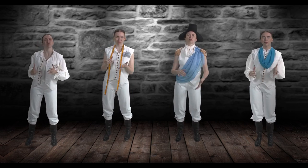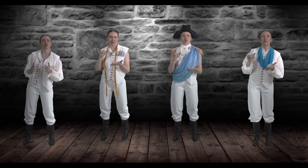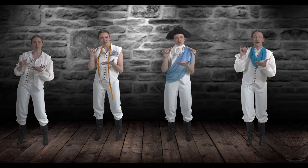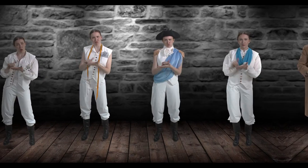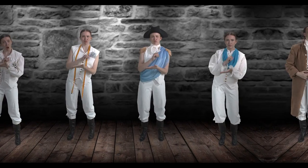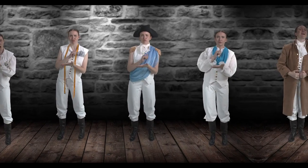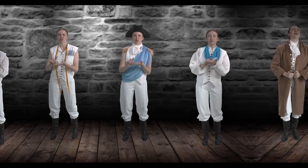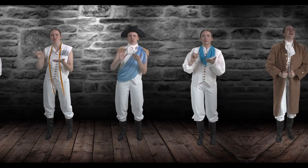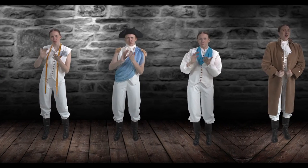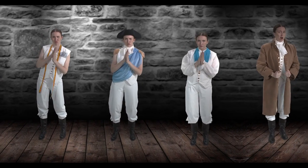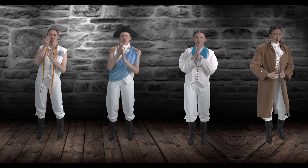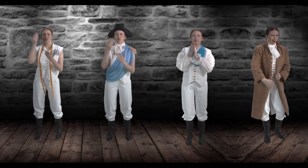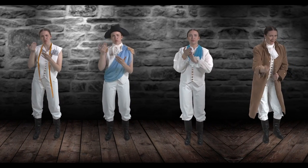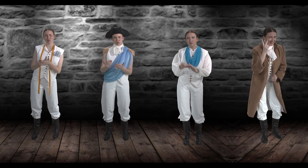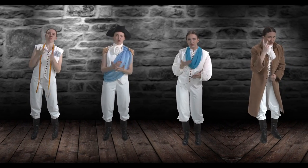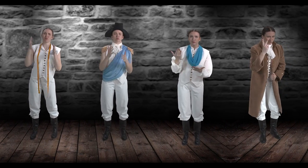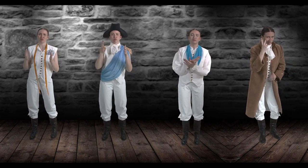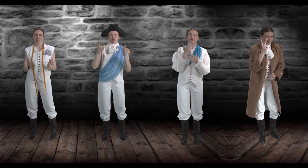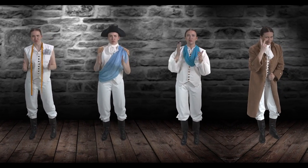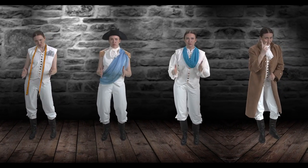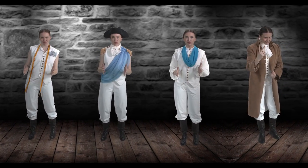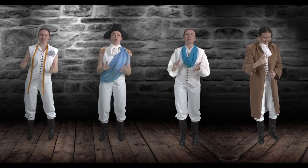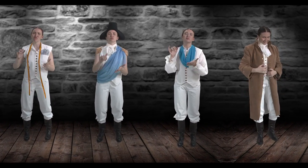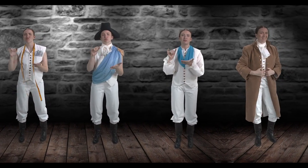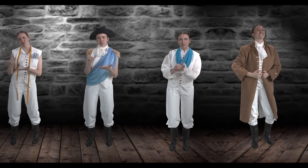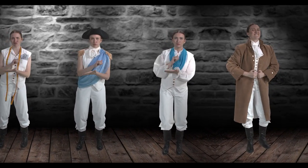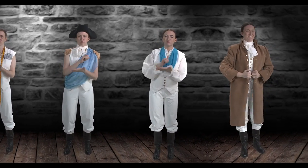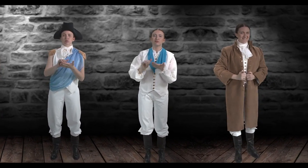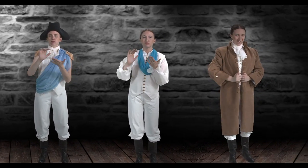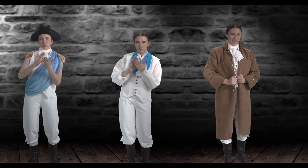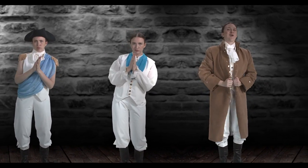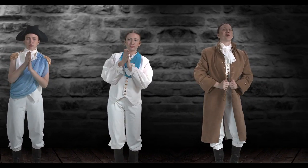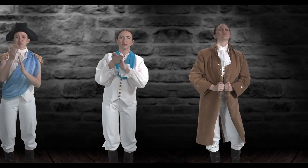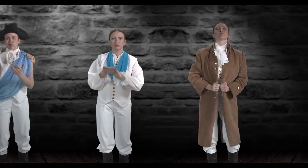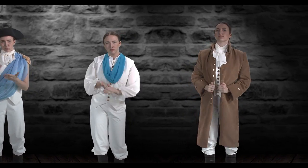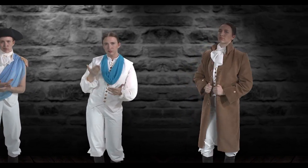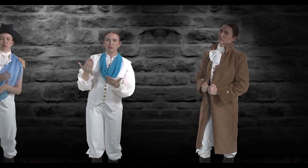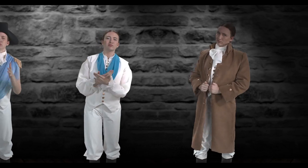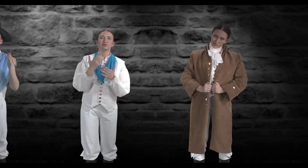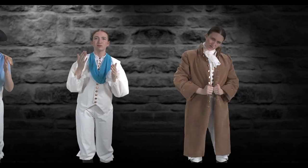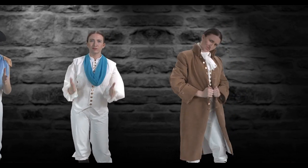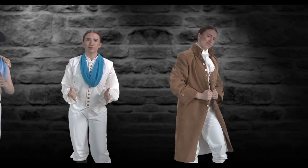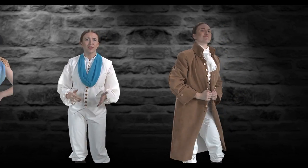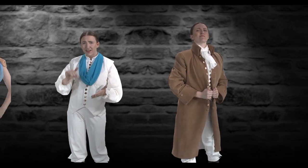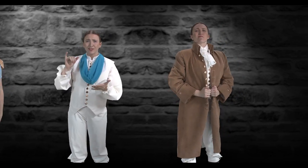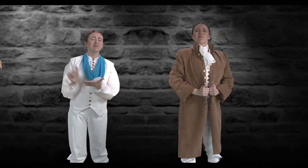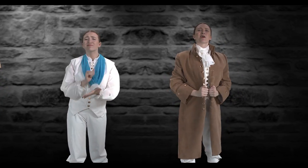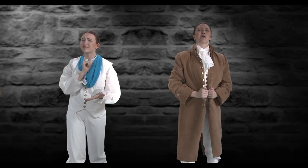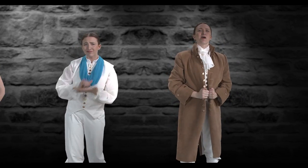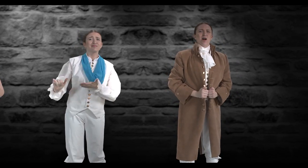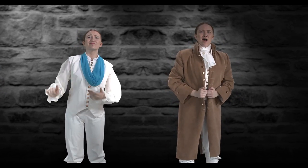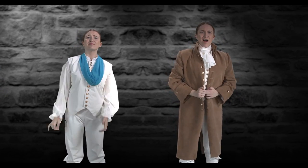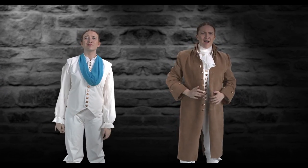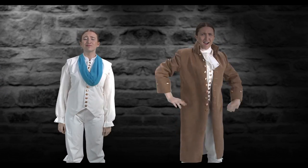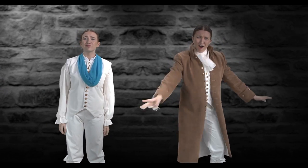In New York you can be a new man In New York (New York)